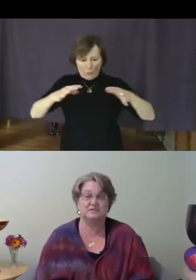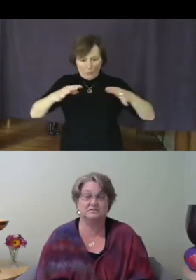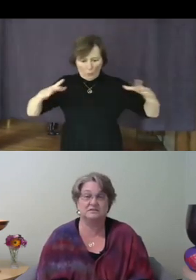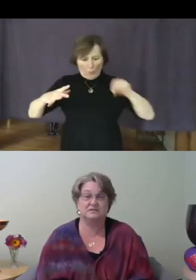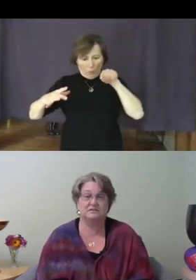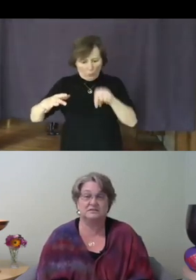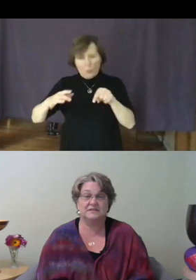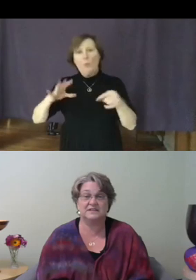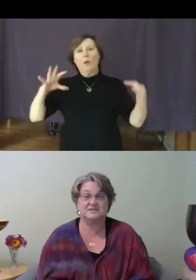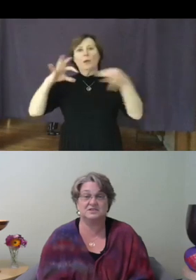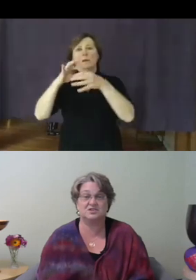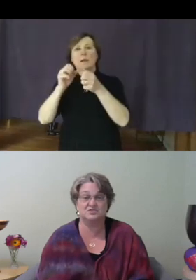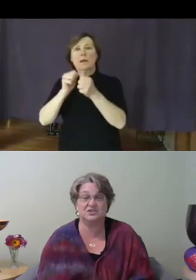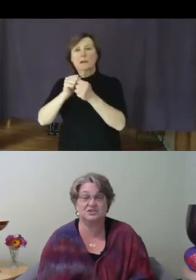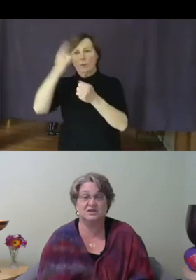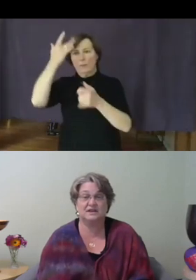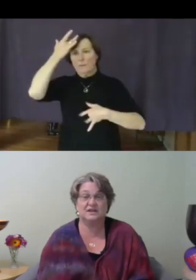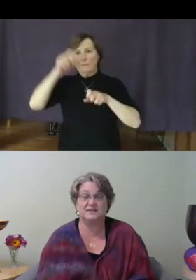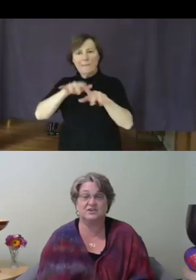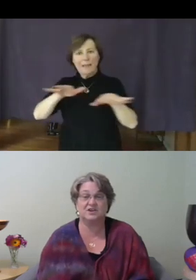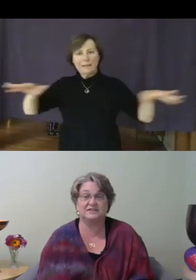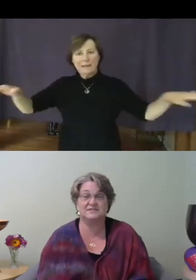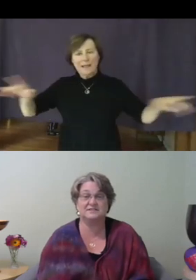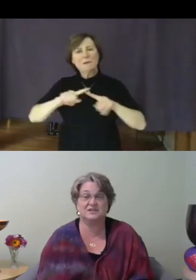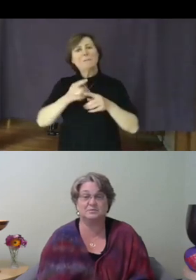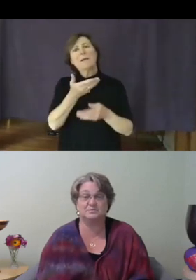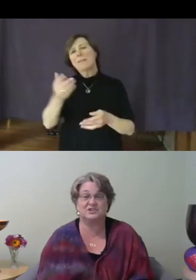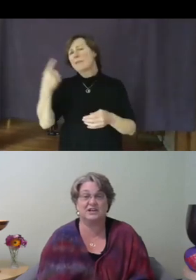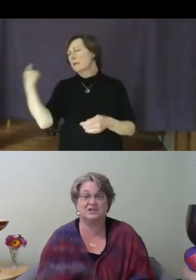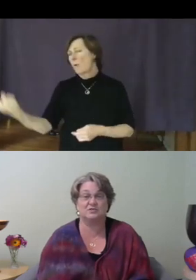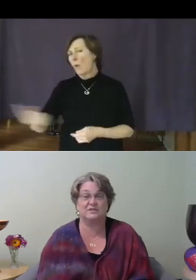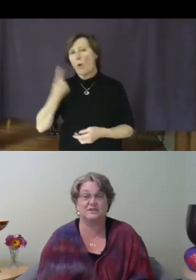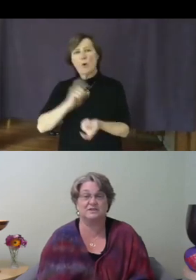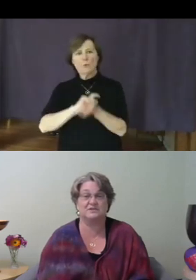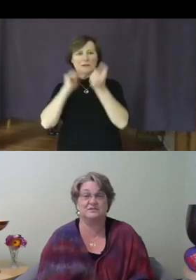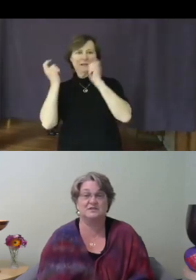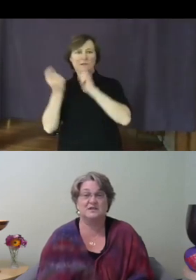The institution has undergone considerable change over the years. The